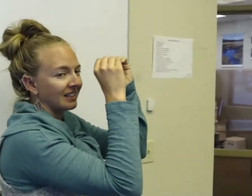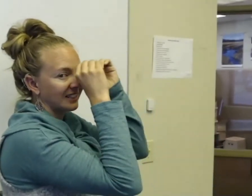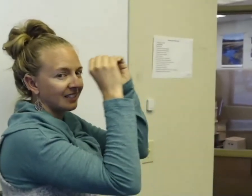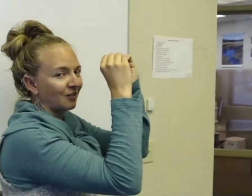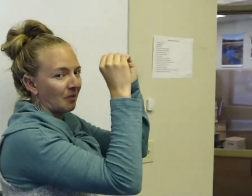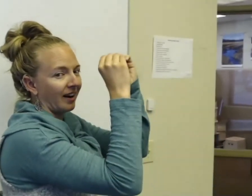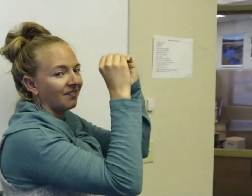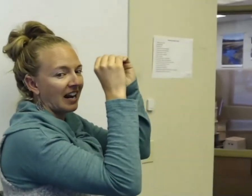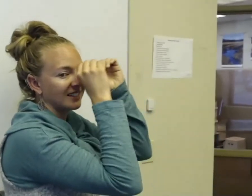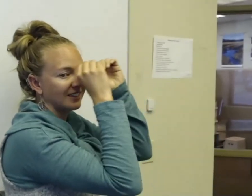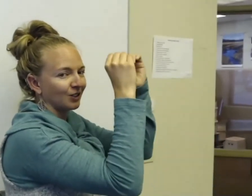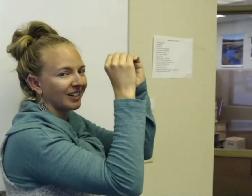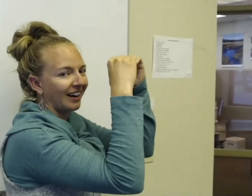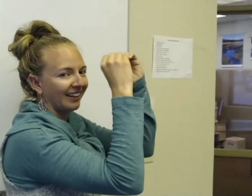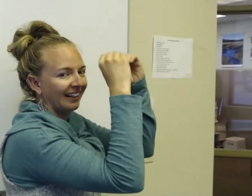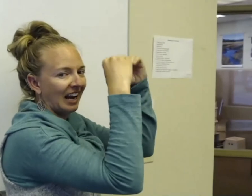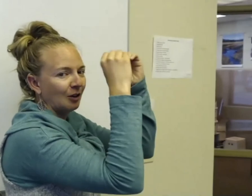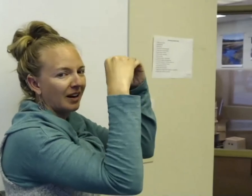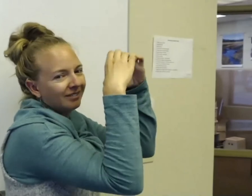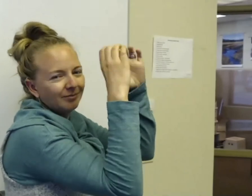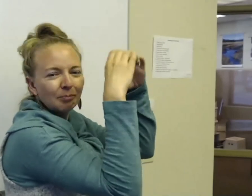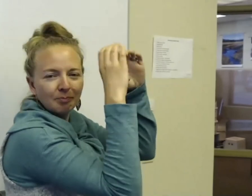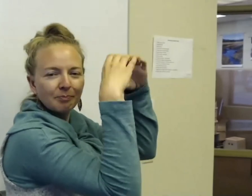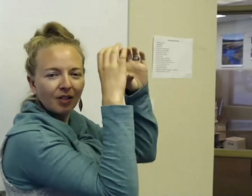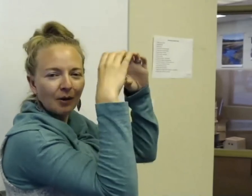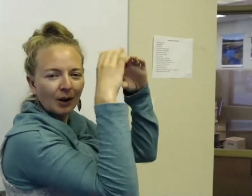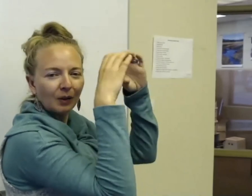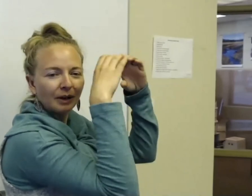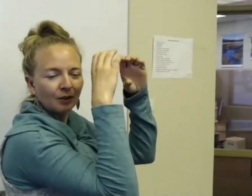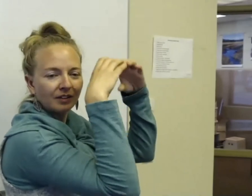distance from my face, you know, just kind of, you might play around a little bit with,